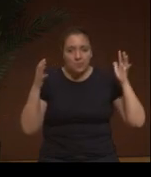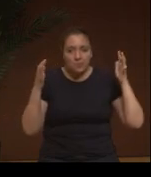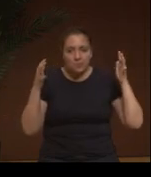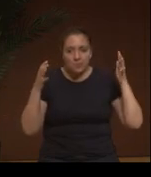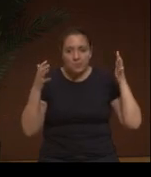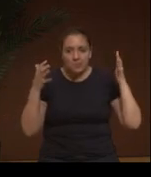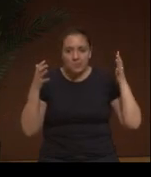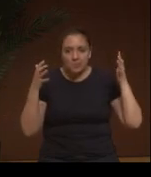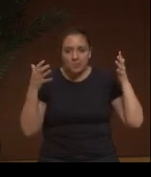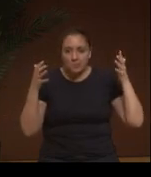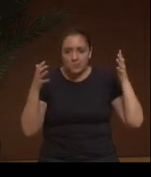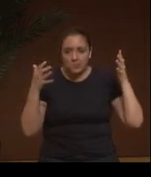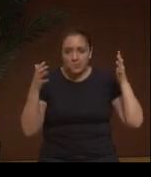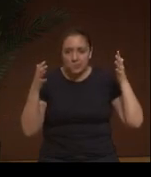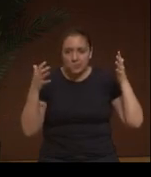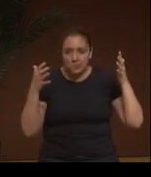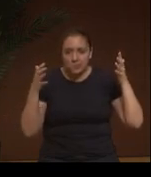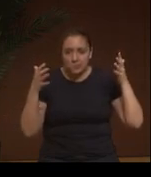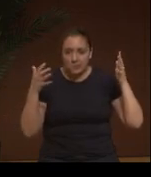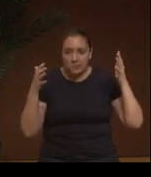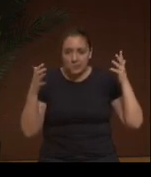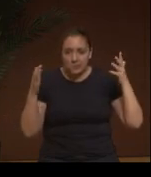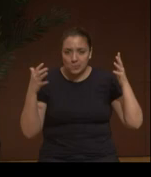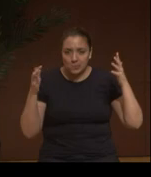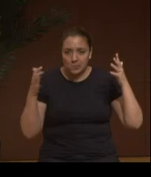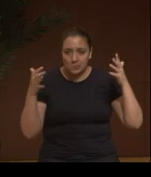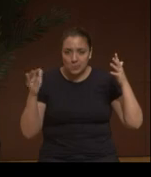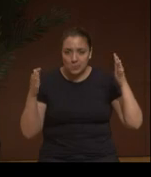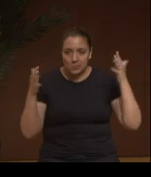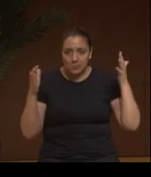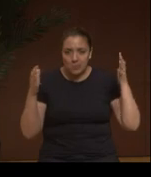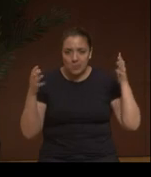Tai Pelli, Peggy Robles-Alvarado, and Balana'ni Marilyn Díaz,